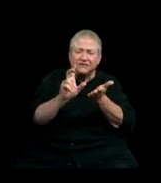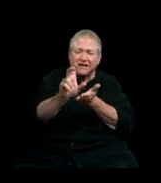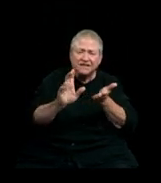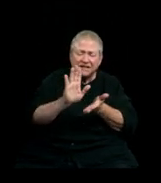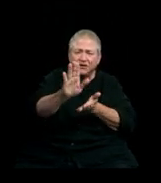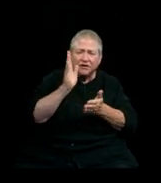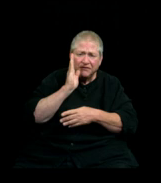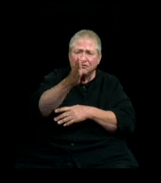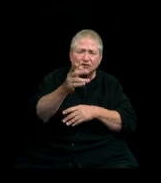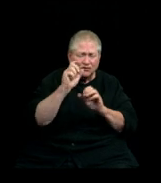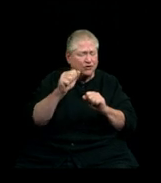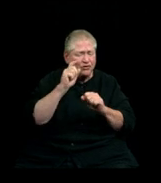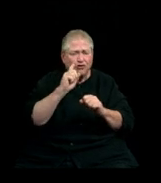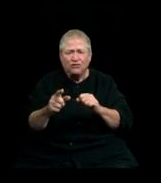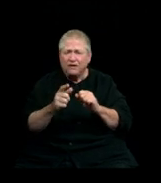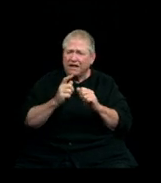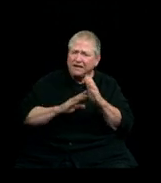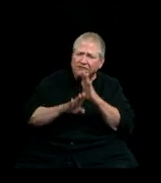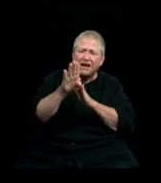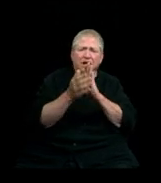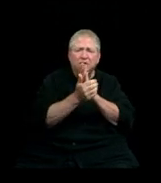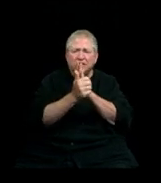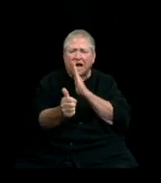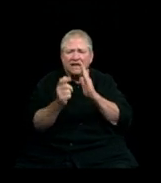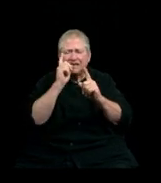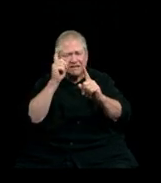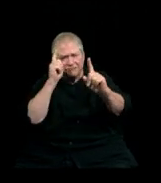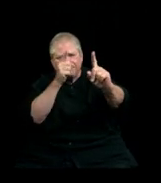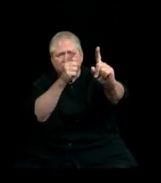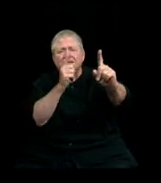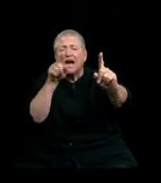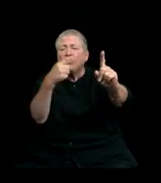and follow your aspirations, not only for your own benefit, but for the greater good as well.